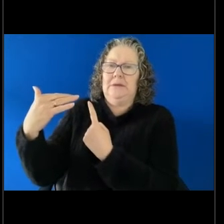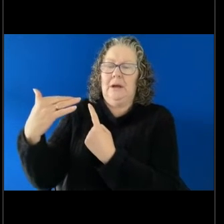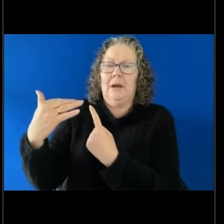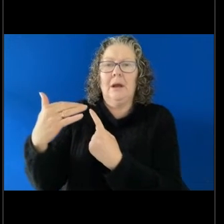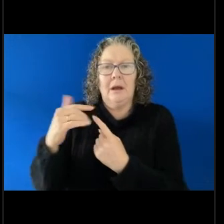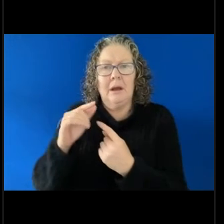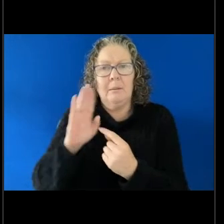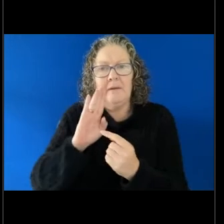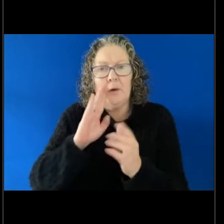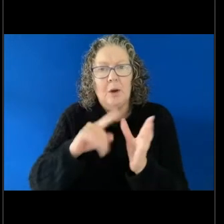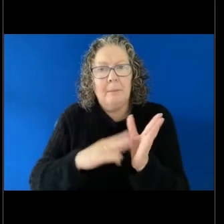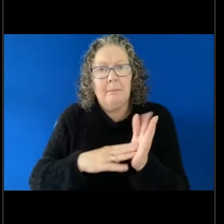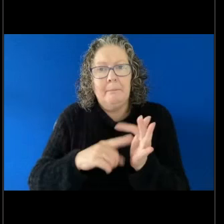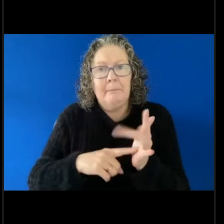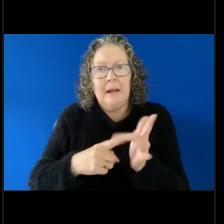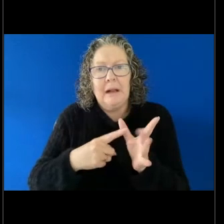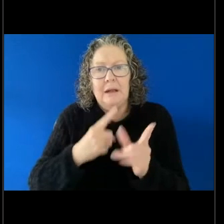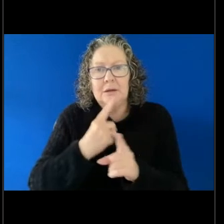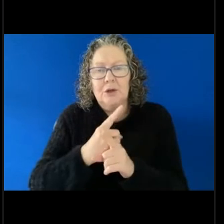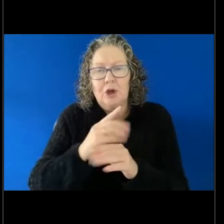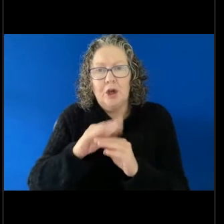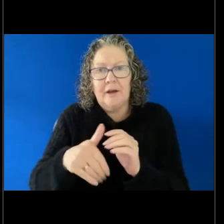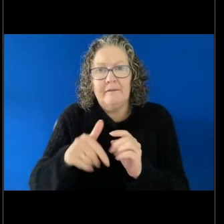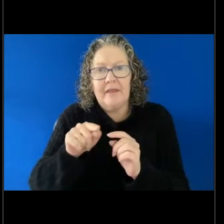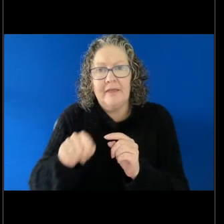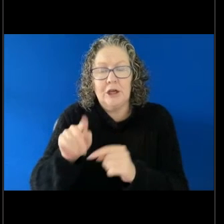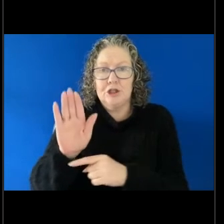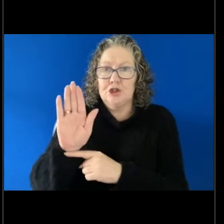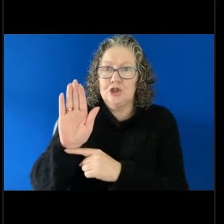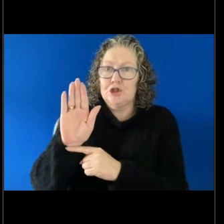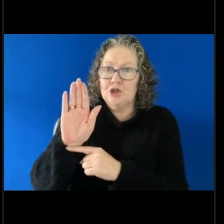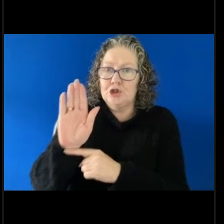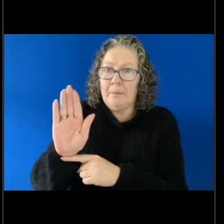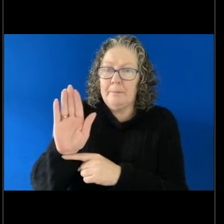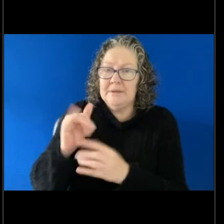briefly about is the stop sexual harassment fair work orders in the Commission might be something